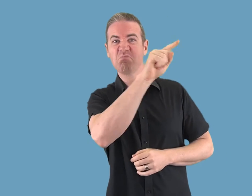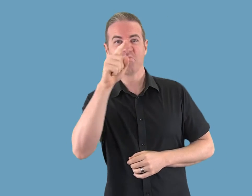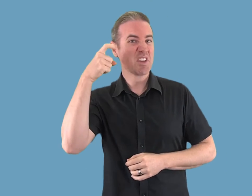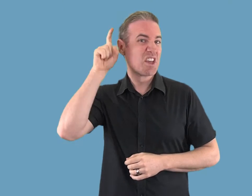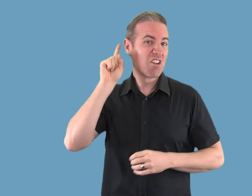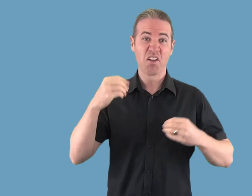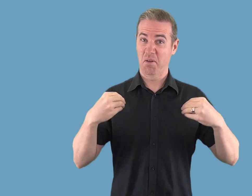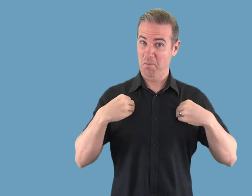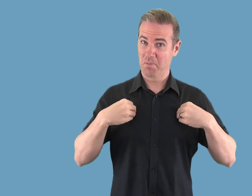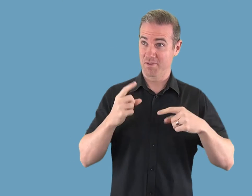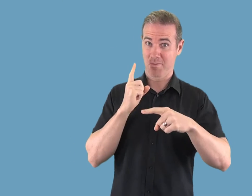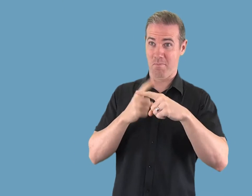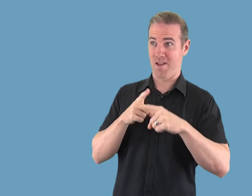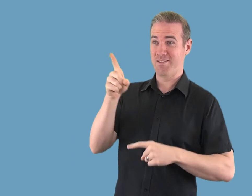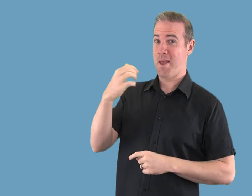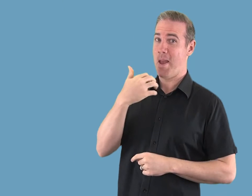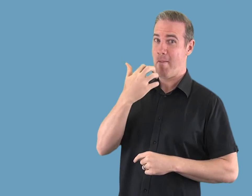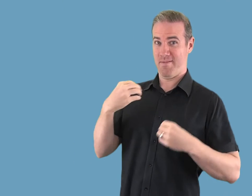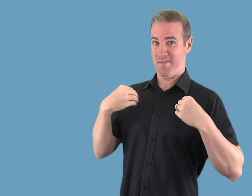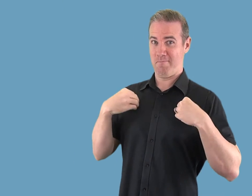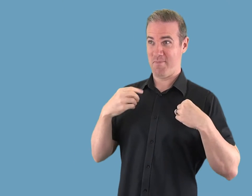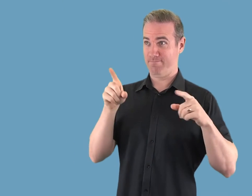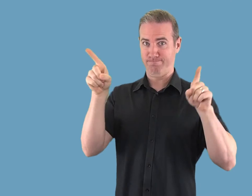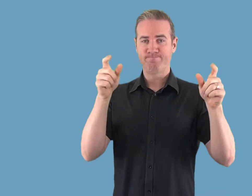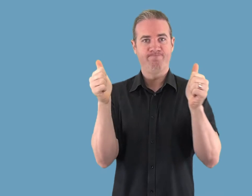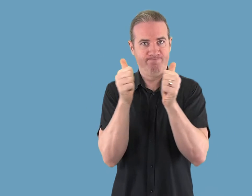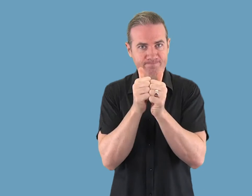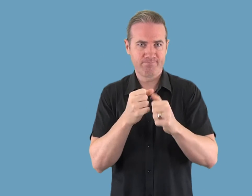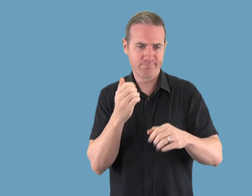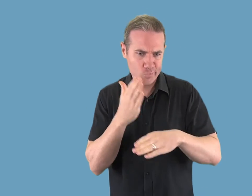Apple is working with top manufacturers to introduce